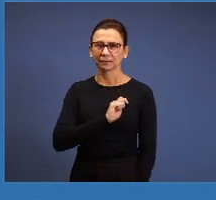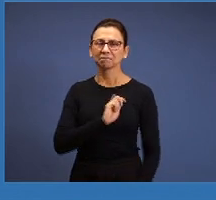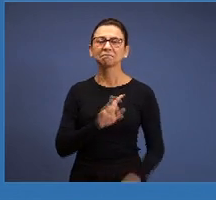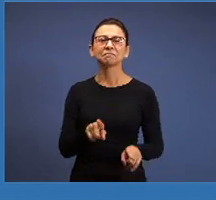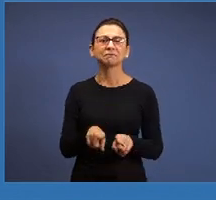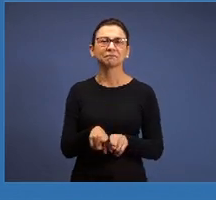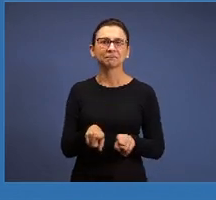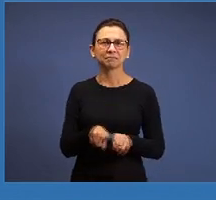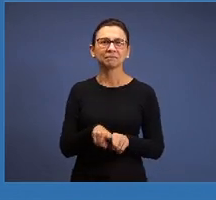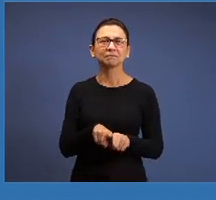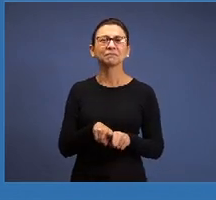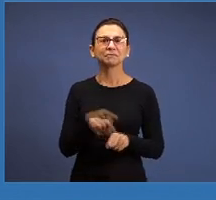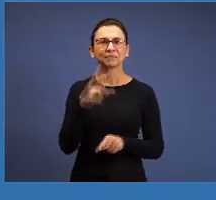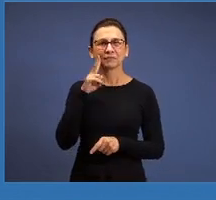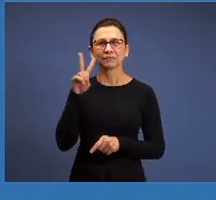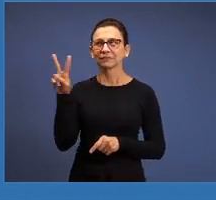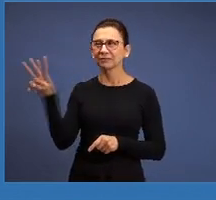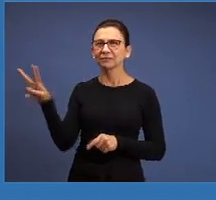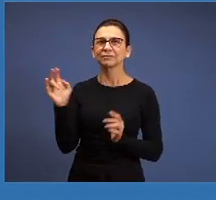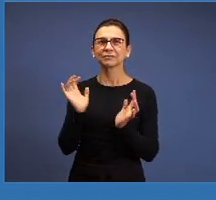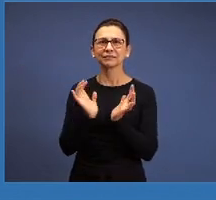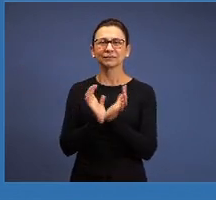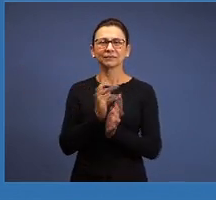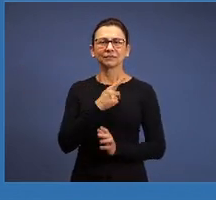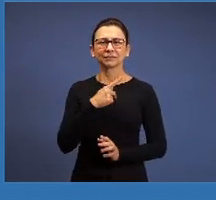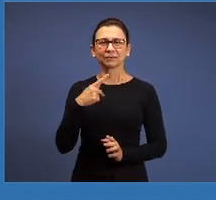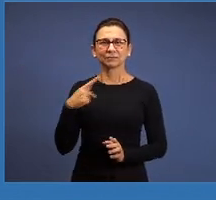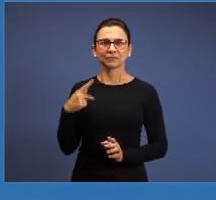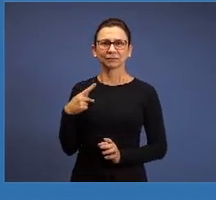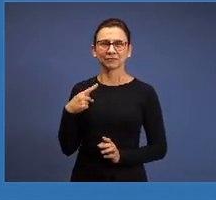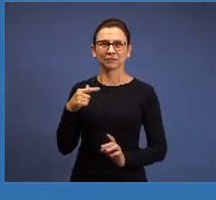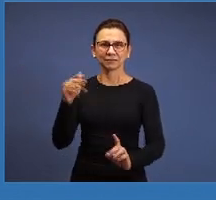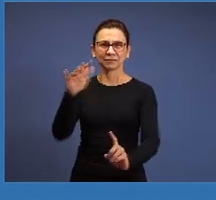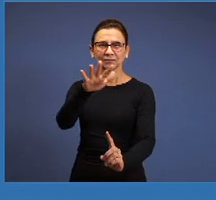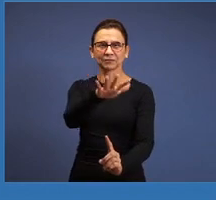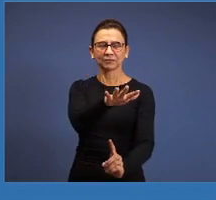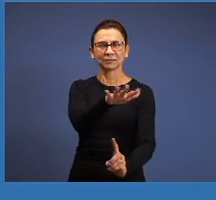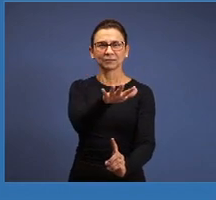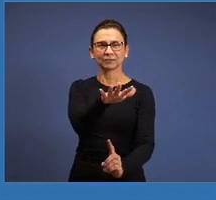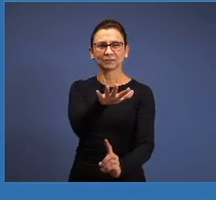brethren could see there the pastors praying laying on of hands of Presbytery